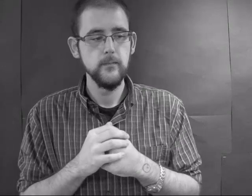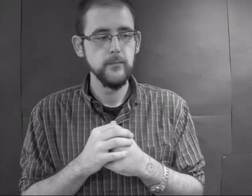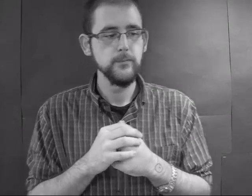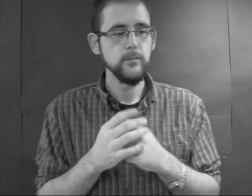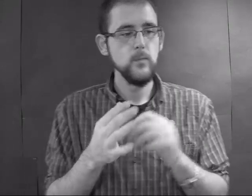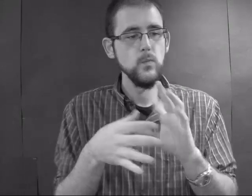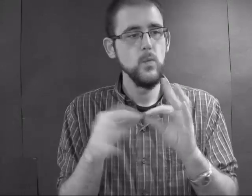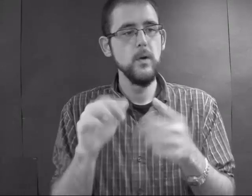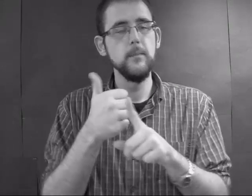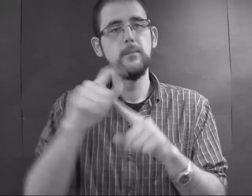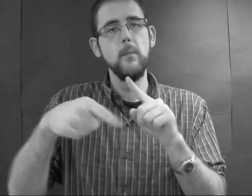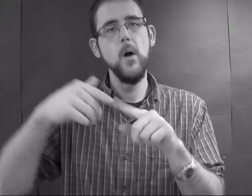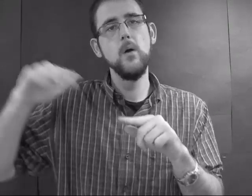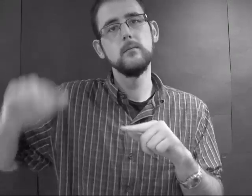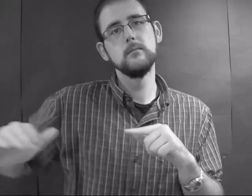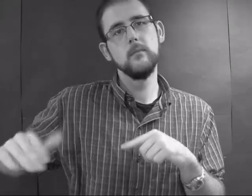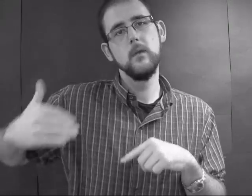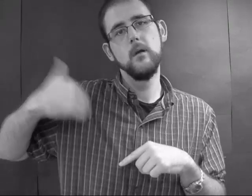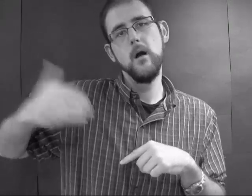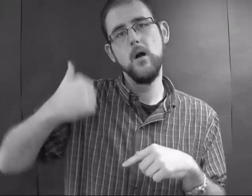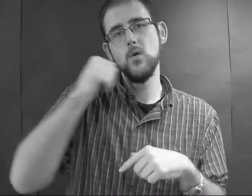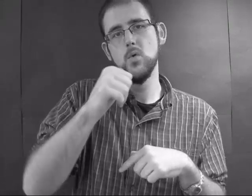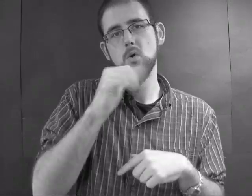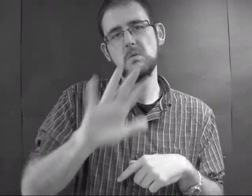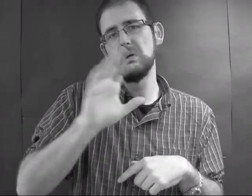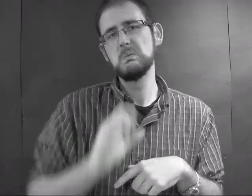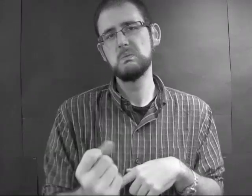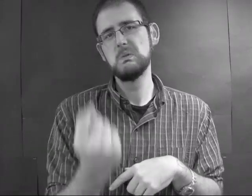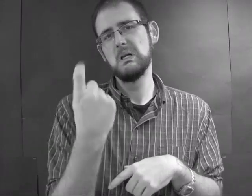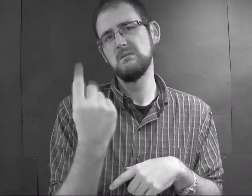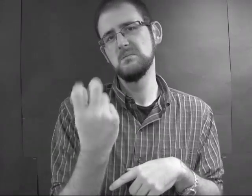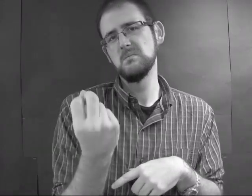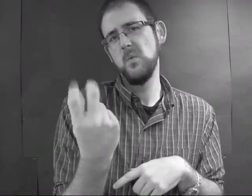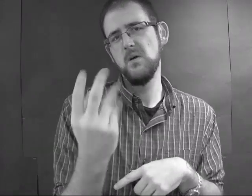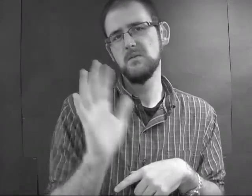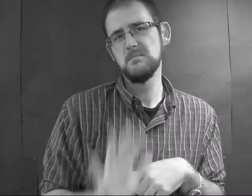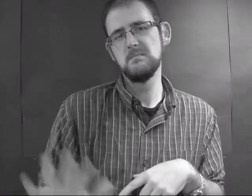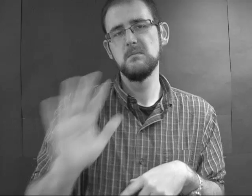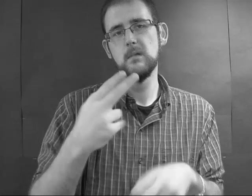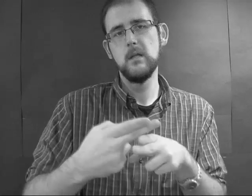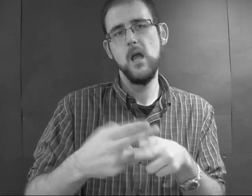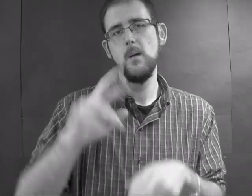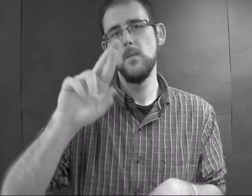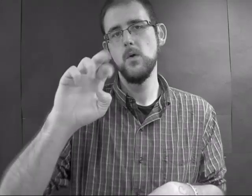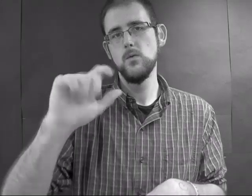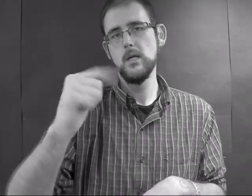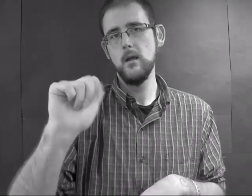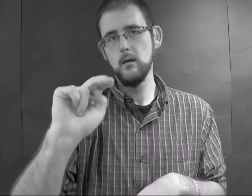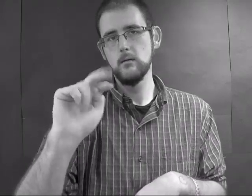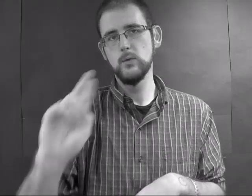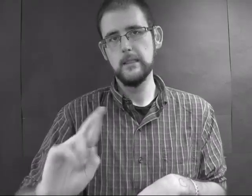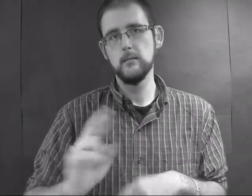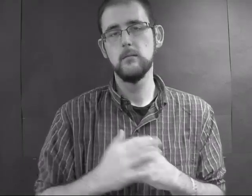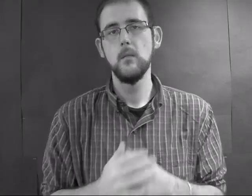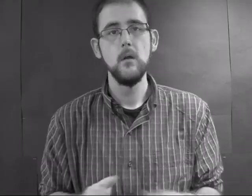It's about a young girl, around 11 or 12 years old, named Regan.